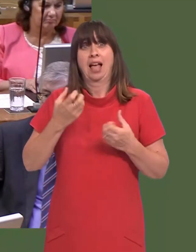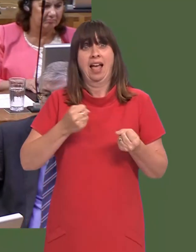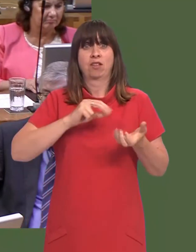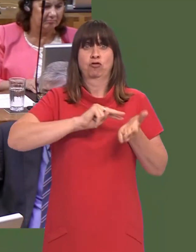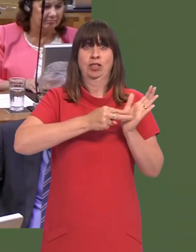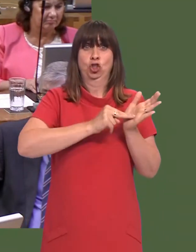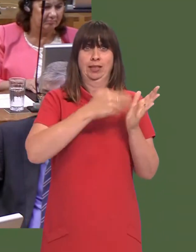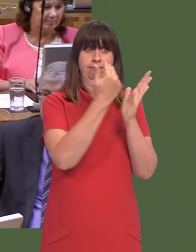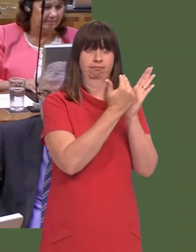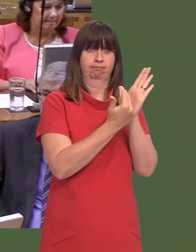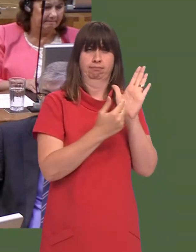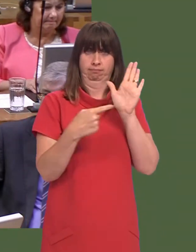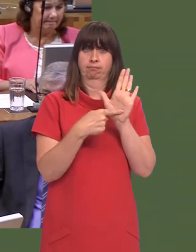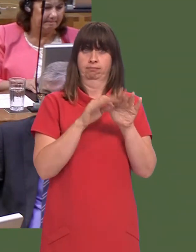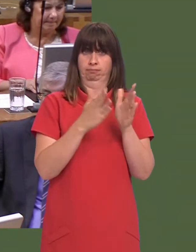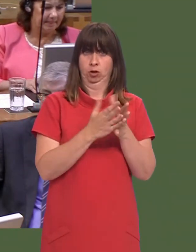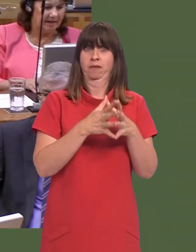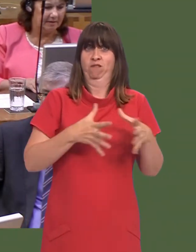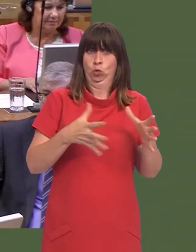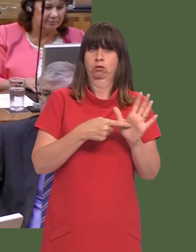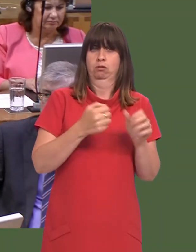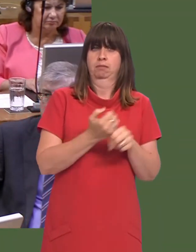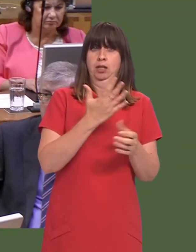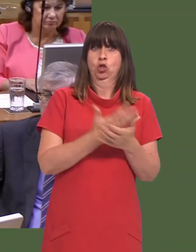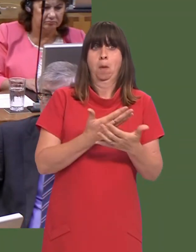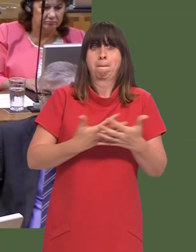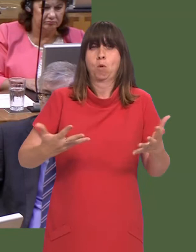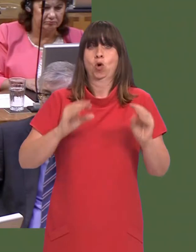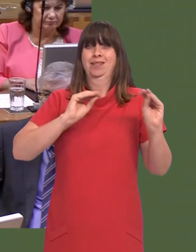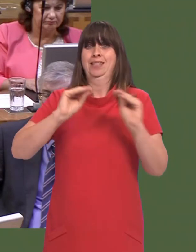lines, namely that we have a strategy in order to ensure that more language teachers are